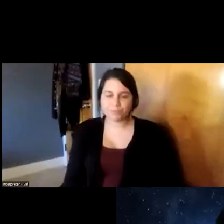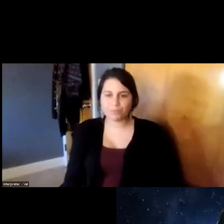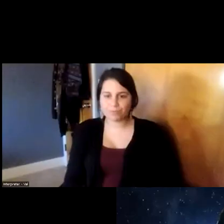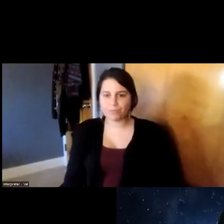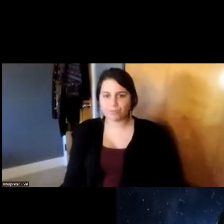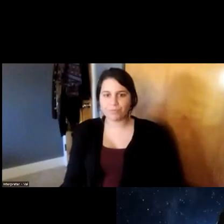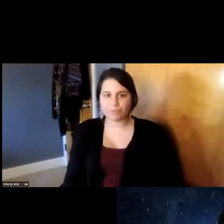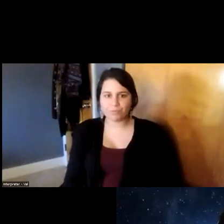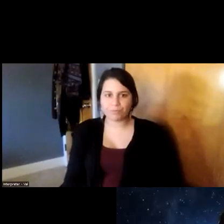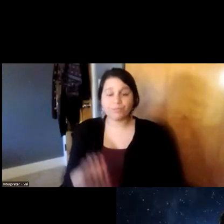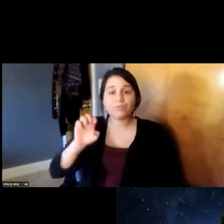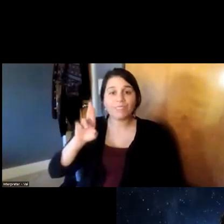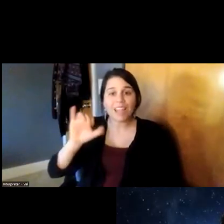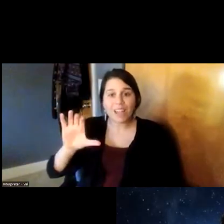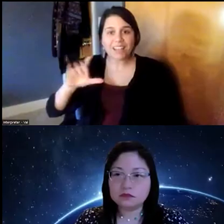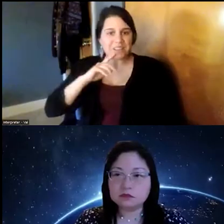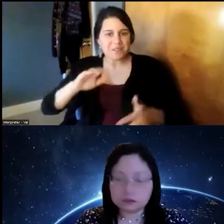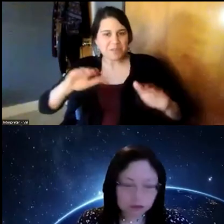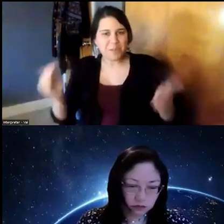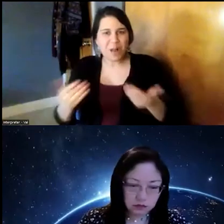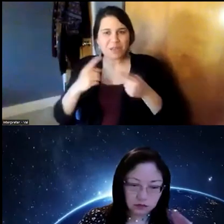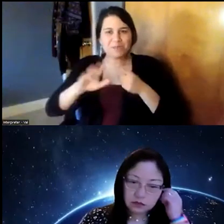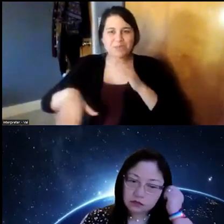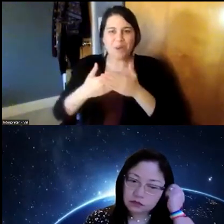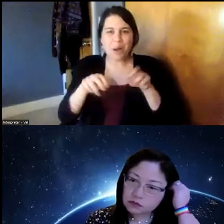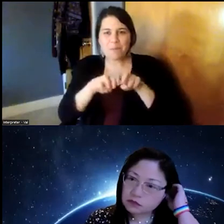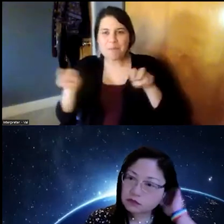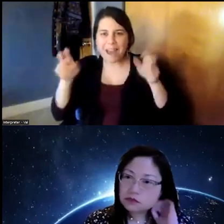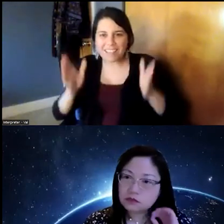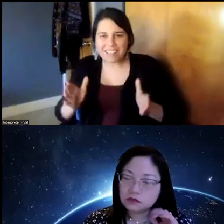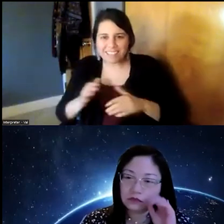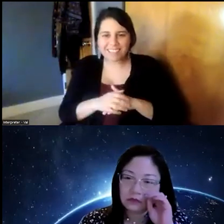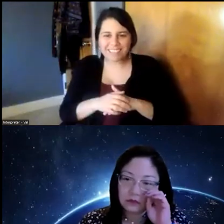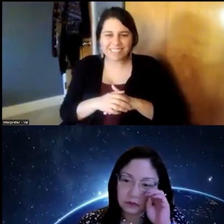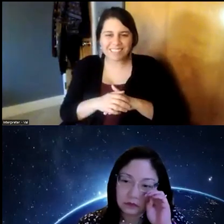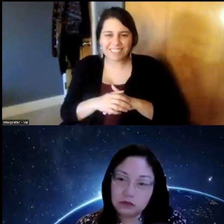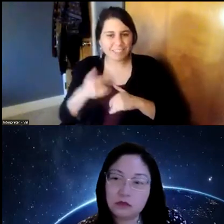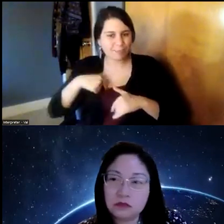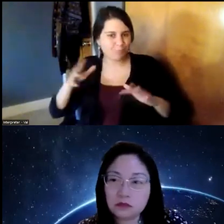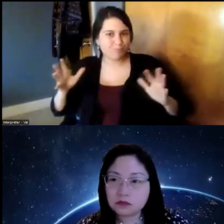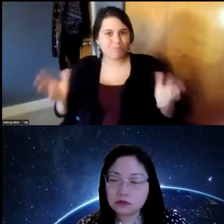well i want to welcome all the panelists and certainly encourage people to put in questions to the q a